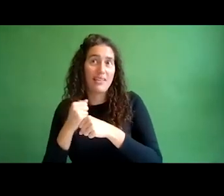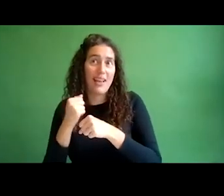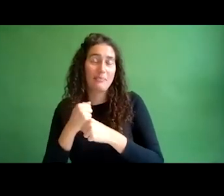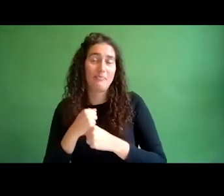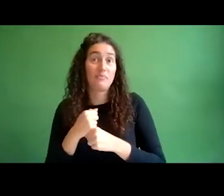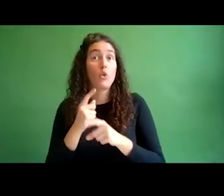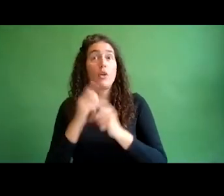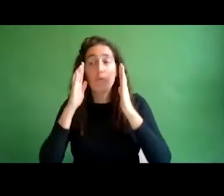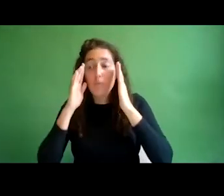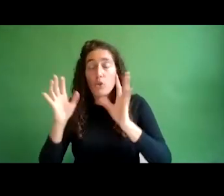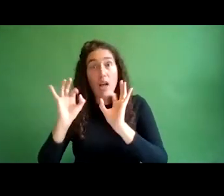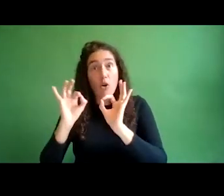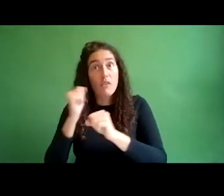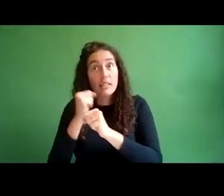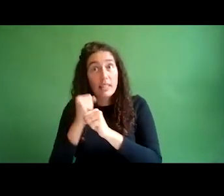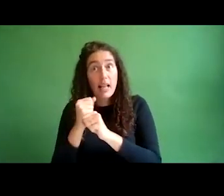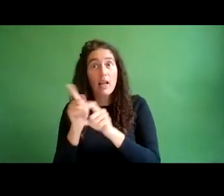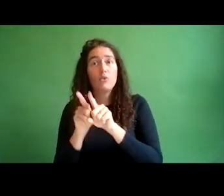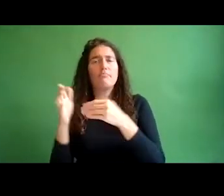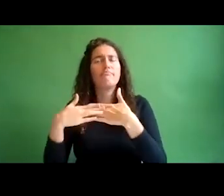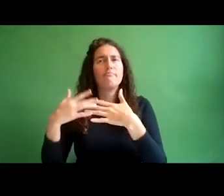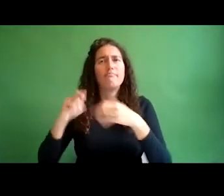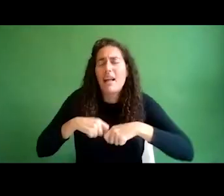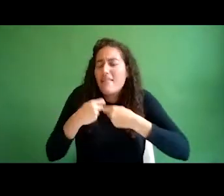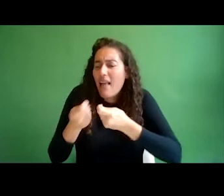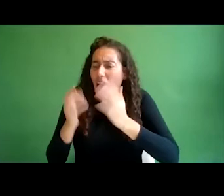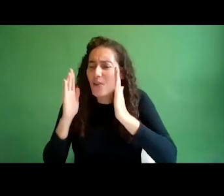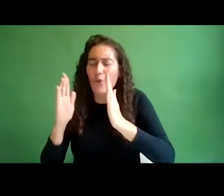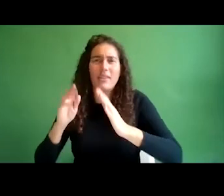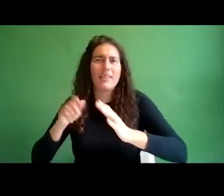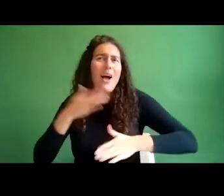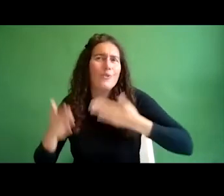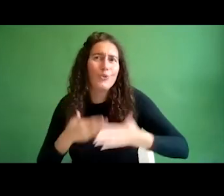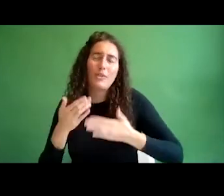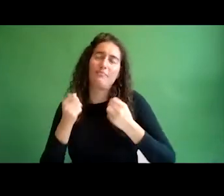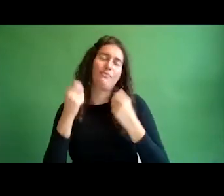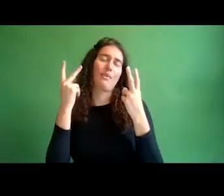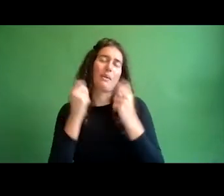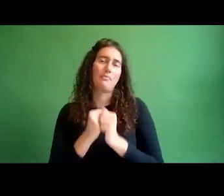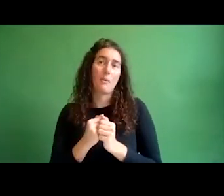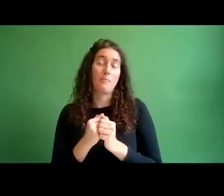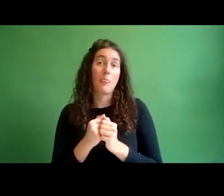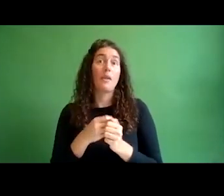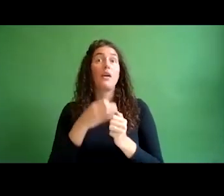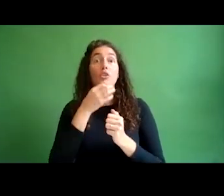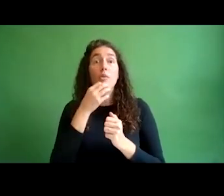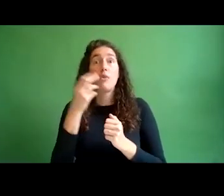enriched with dedication and enthusiasm, is also very important. Despite having two employees working